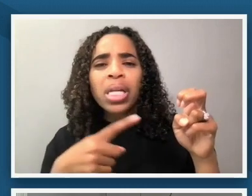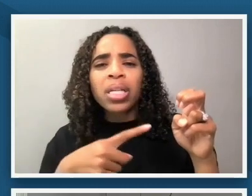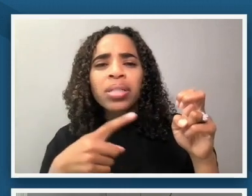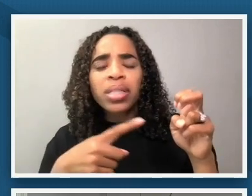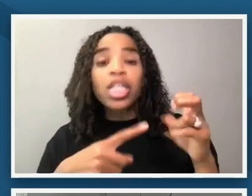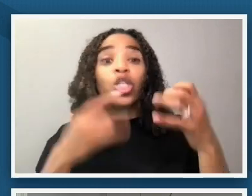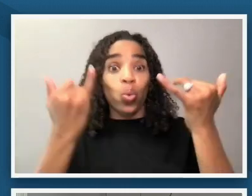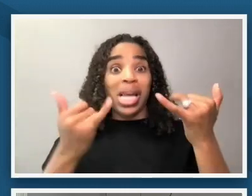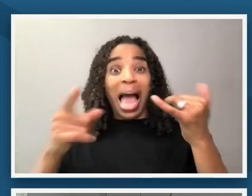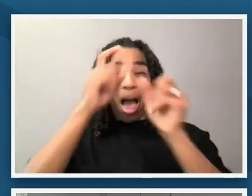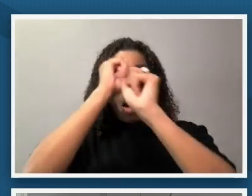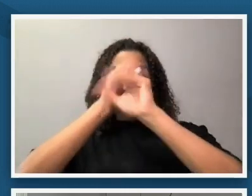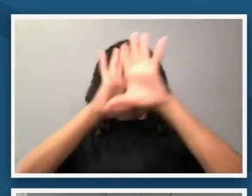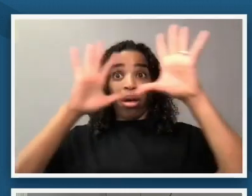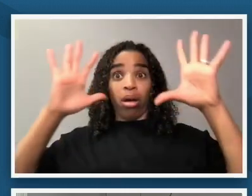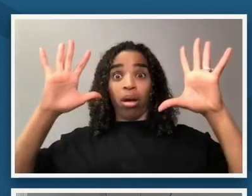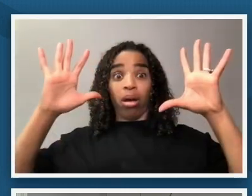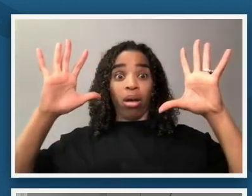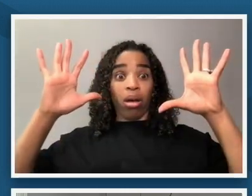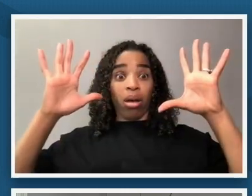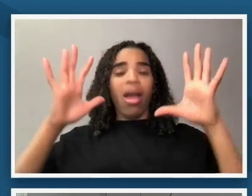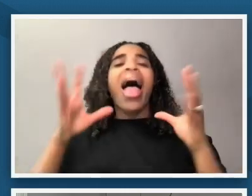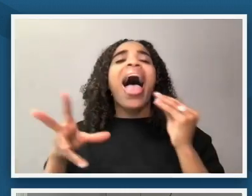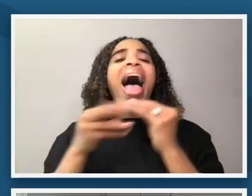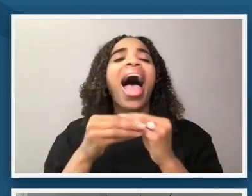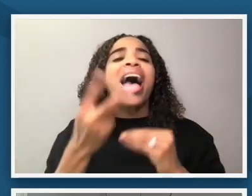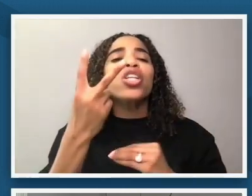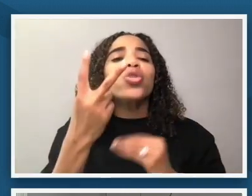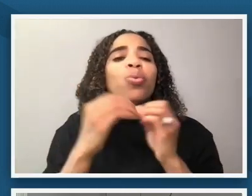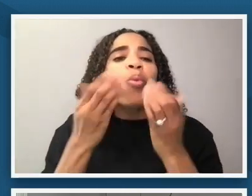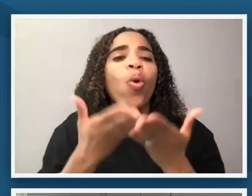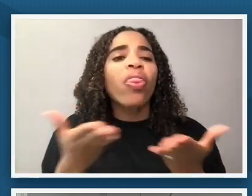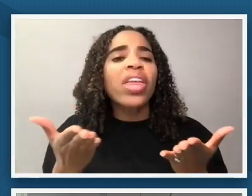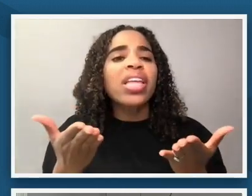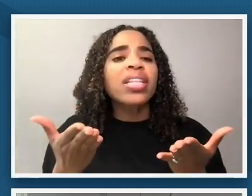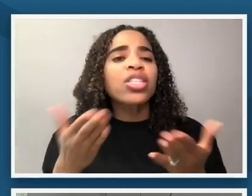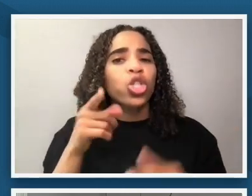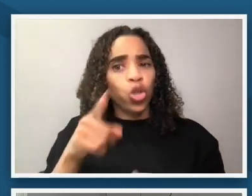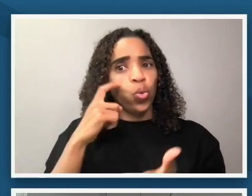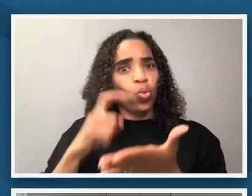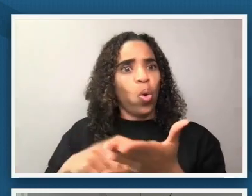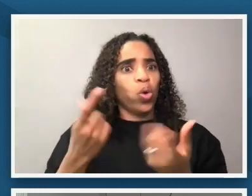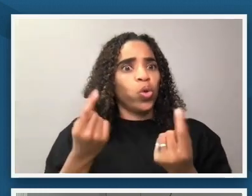you would add maybe two more things that you see into the q a